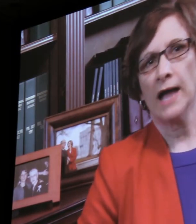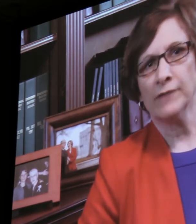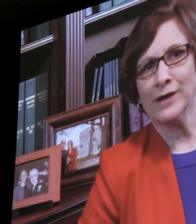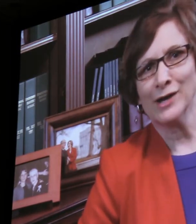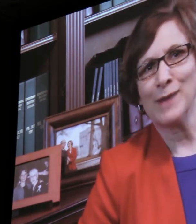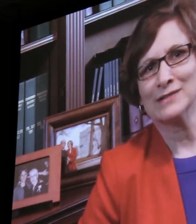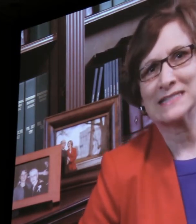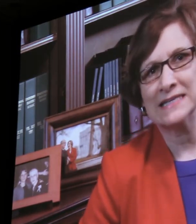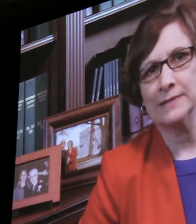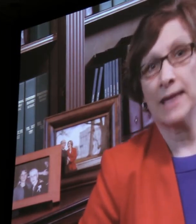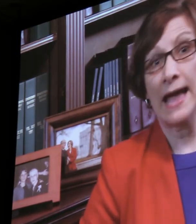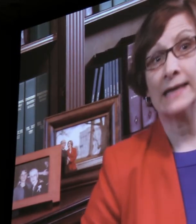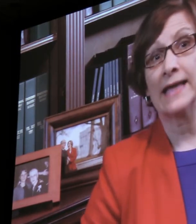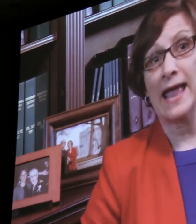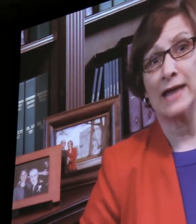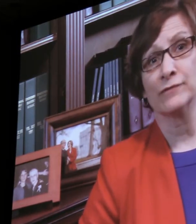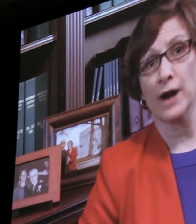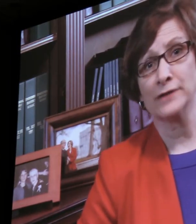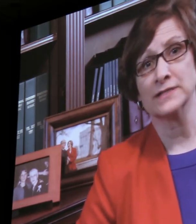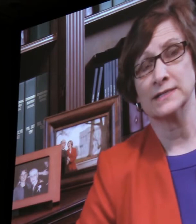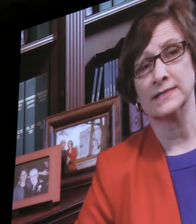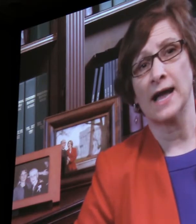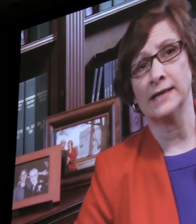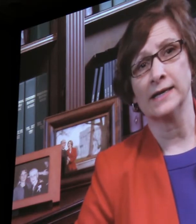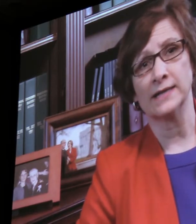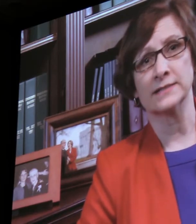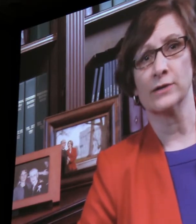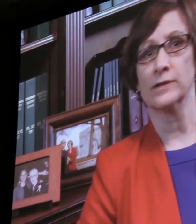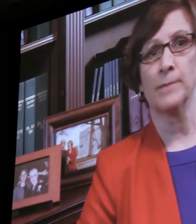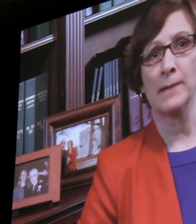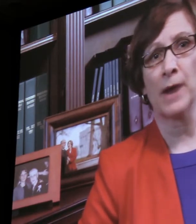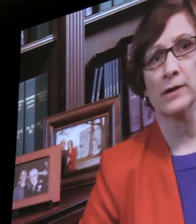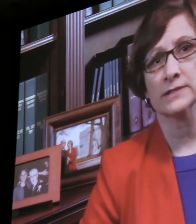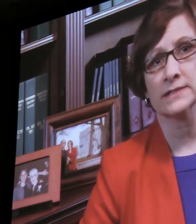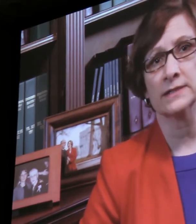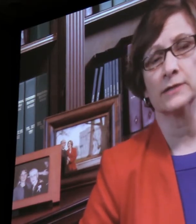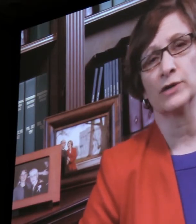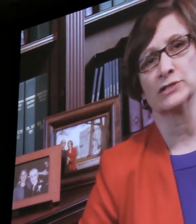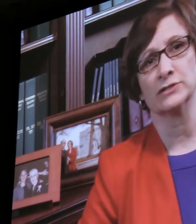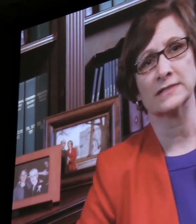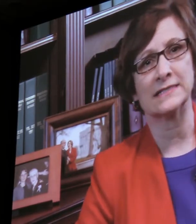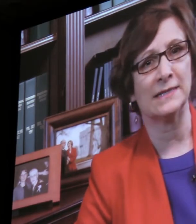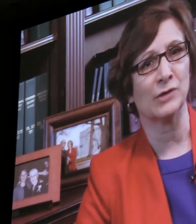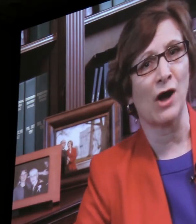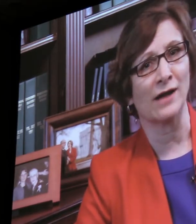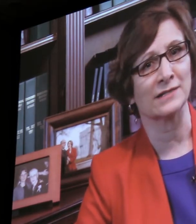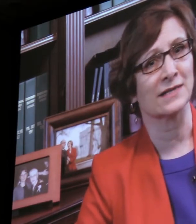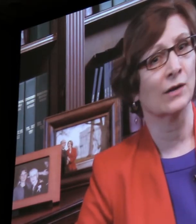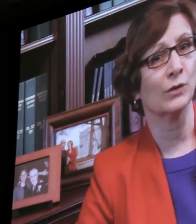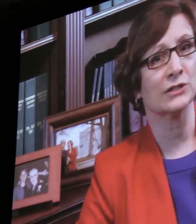I found out about STEAM, adding A for arts and design and I started the Bipartisan Congressional STEAM Caucus